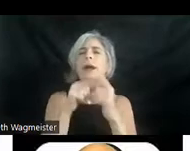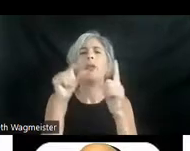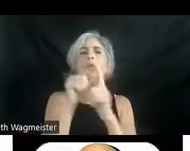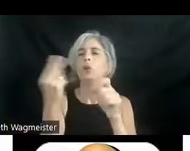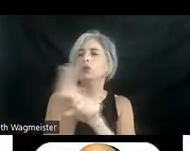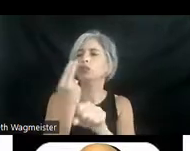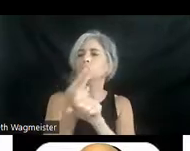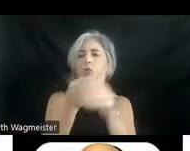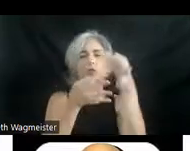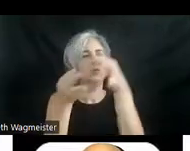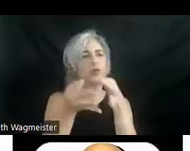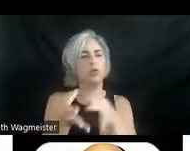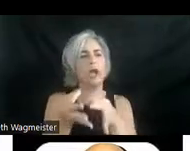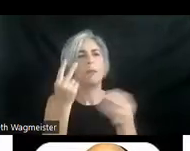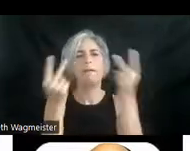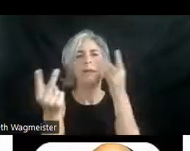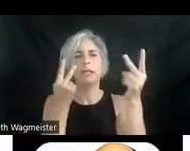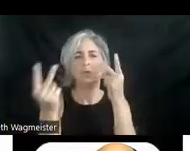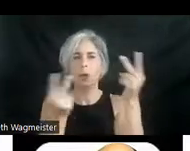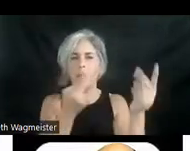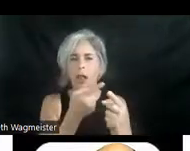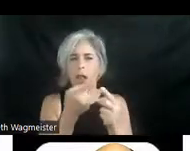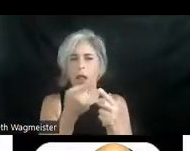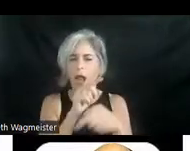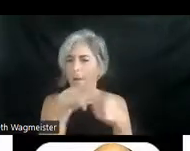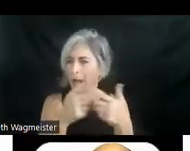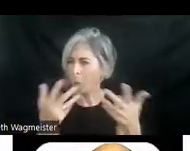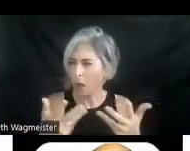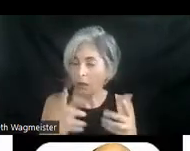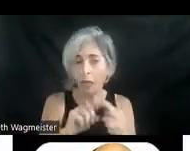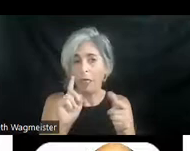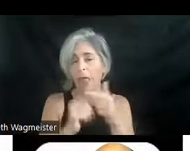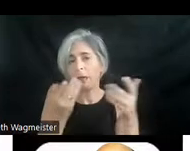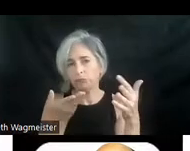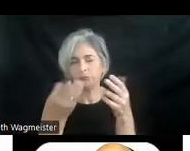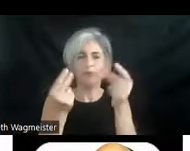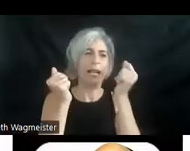describe the visual images. What's that about. Then we'll quickly go through an annotated